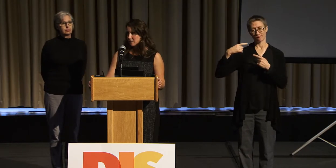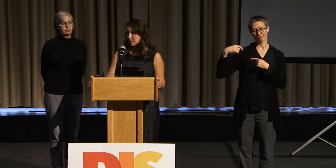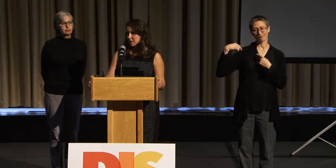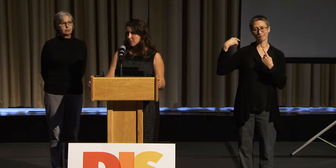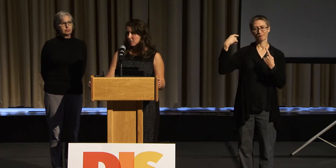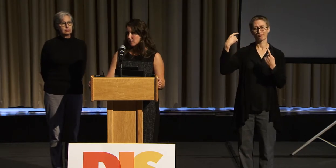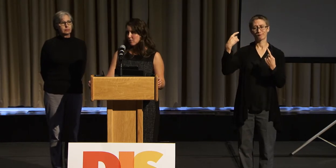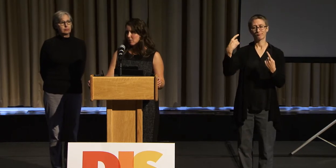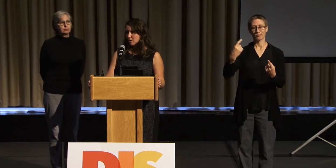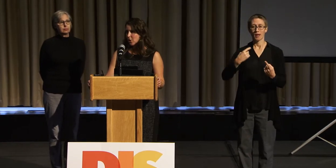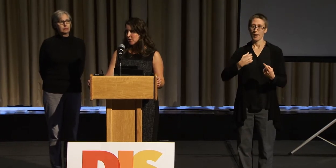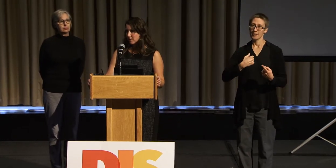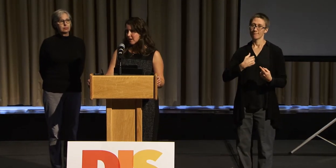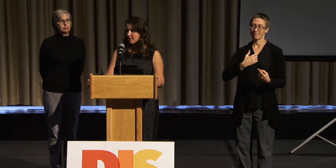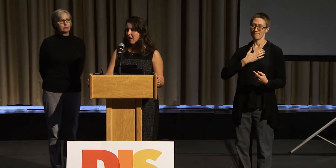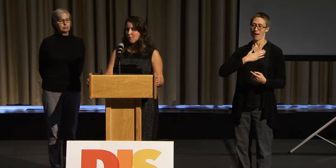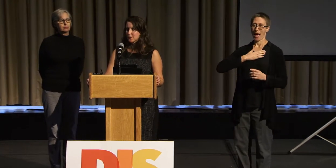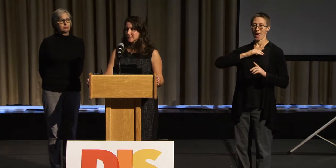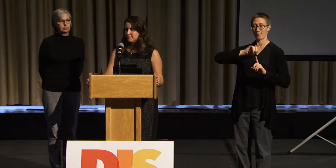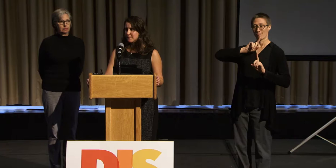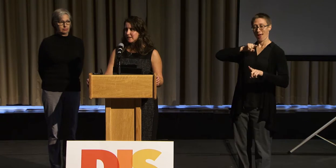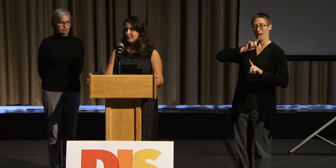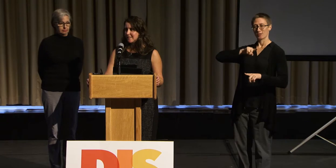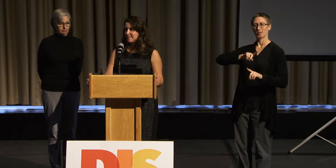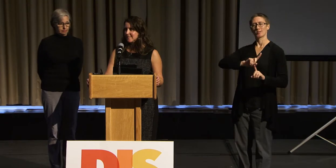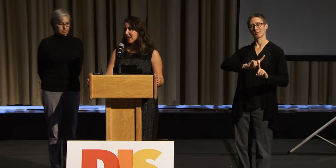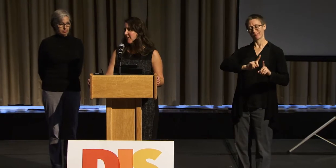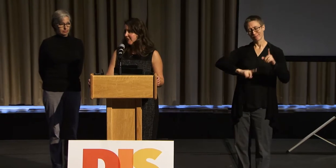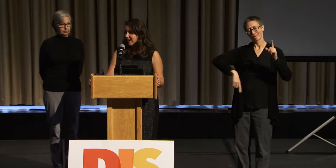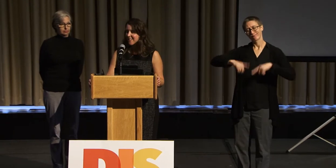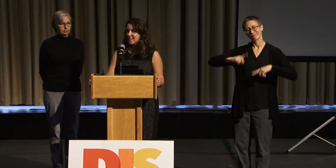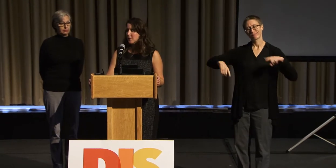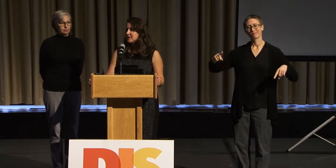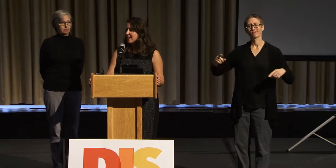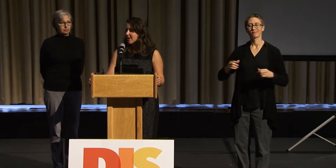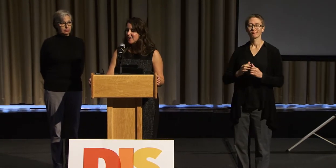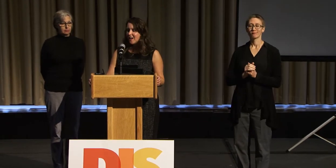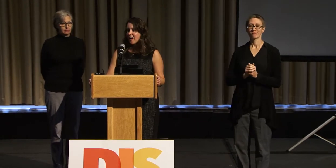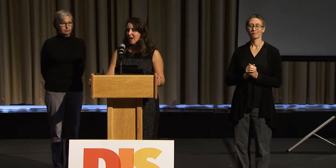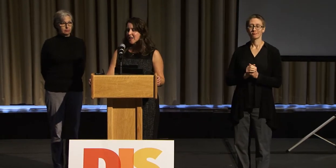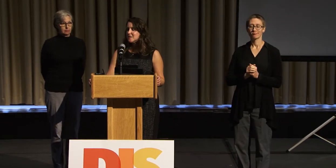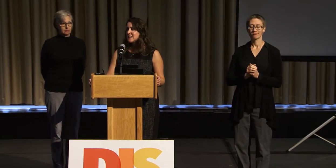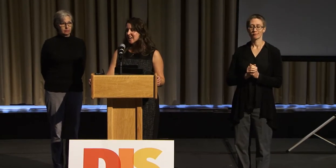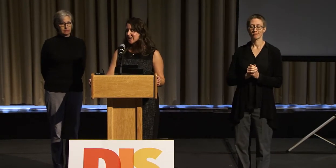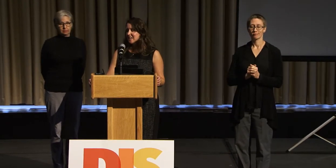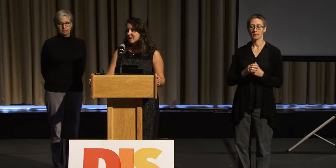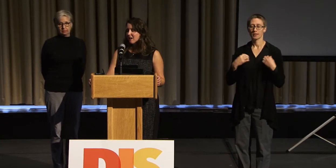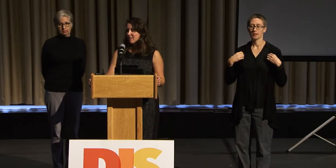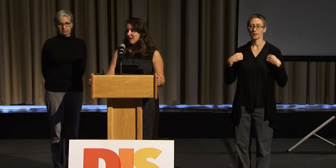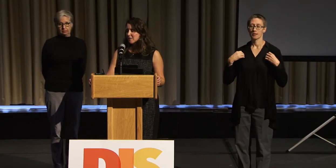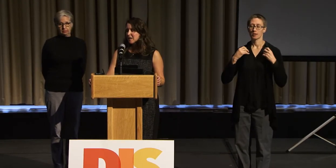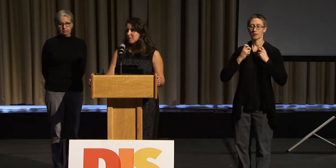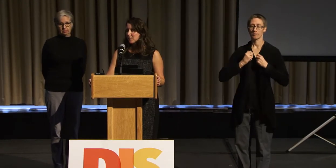to people who learned that I was there and that I was deaf. In the beginning, a lot of people